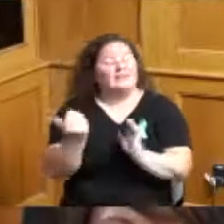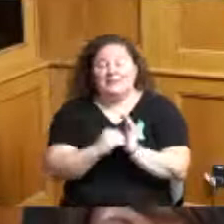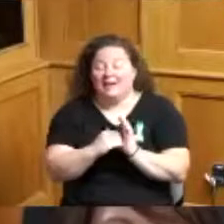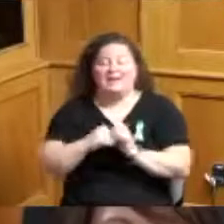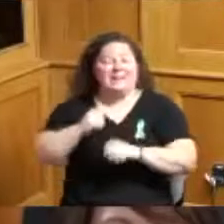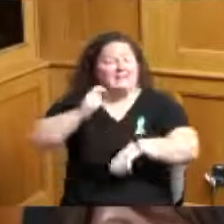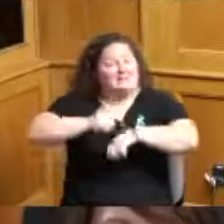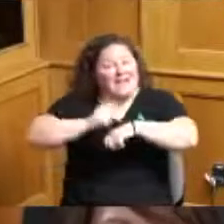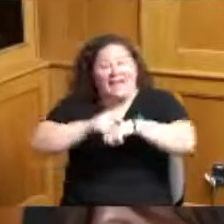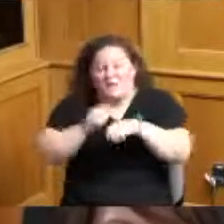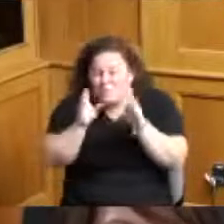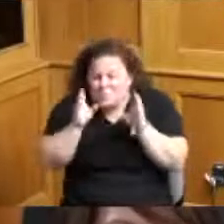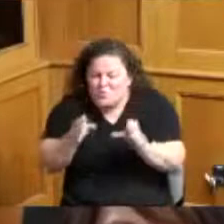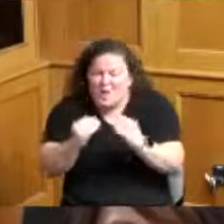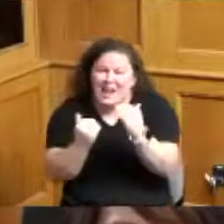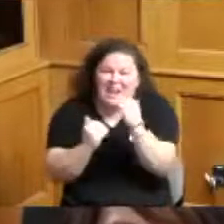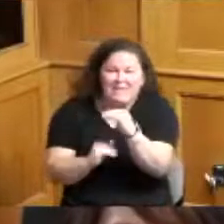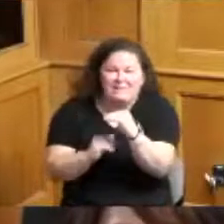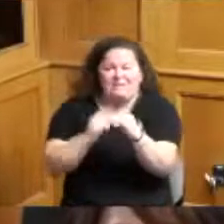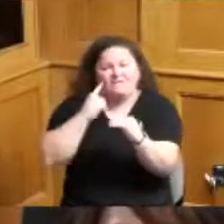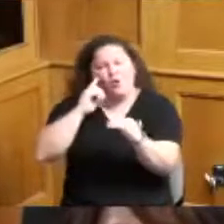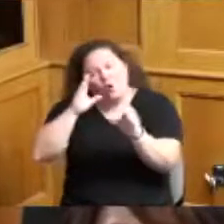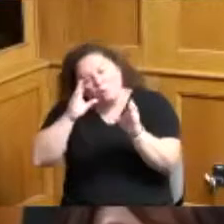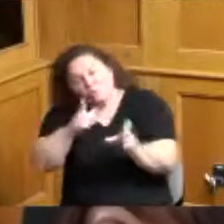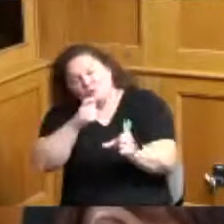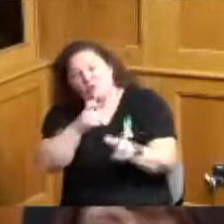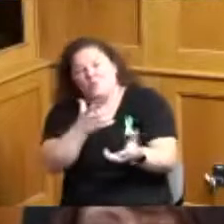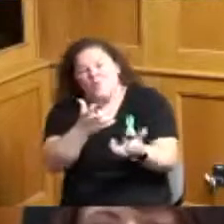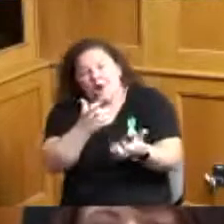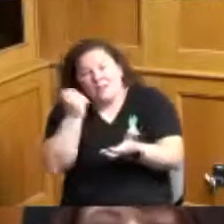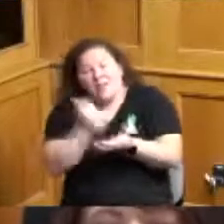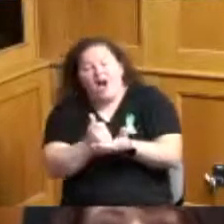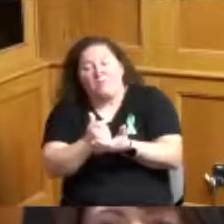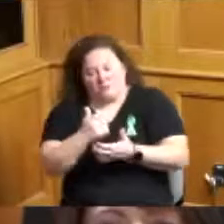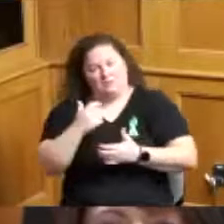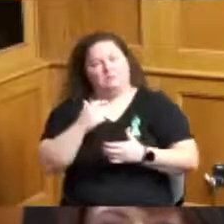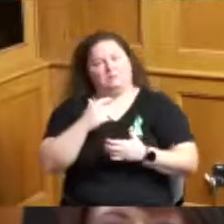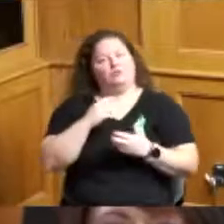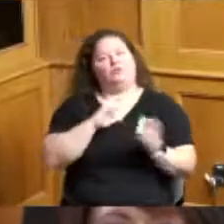it is imperative that we act immediately unfortunately due to staffing shortages we